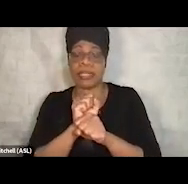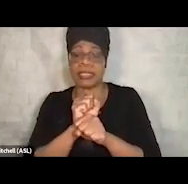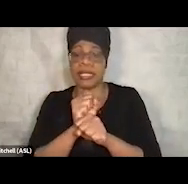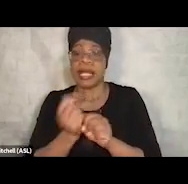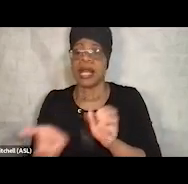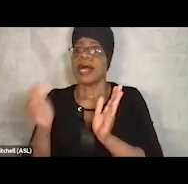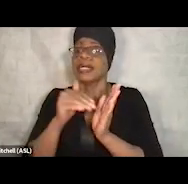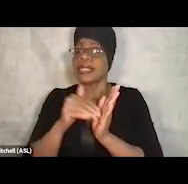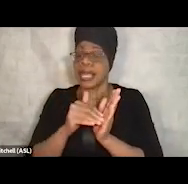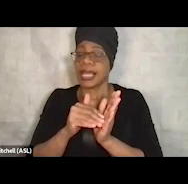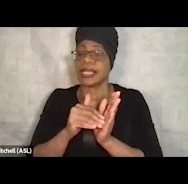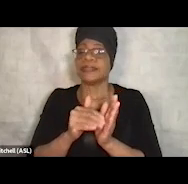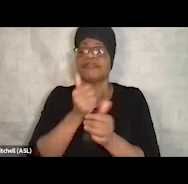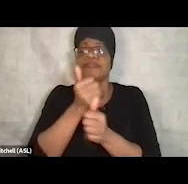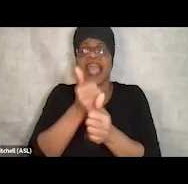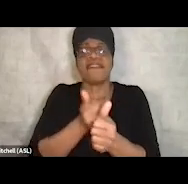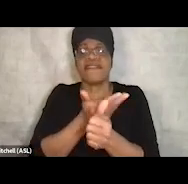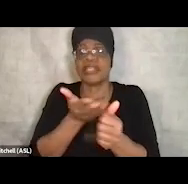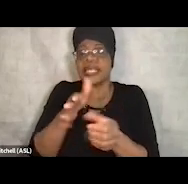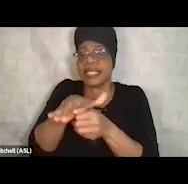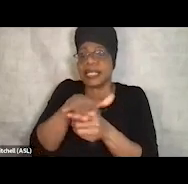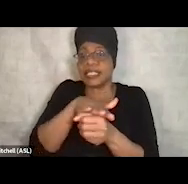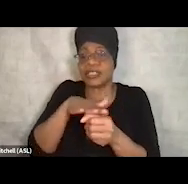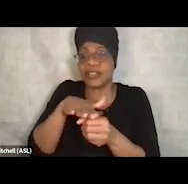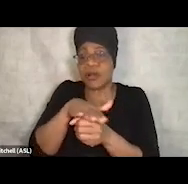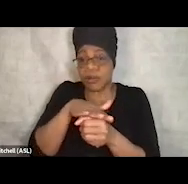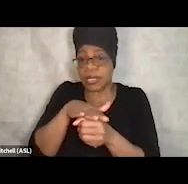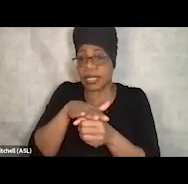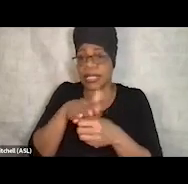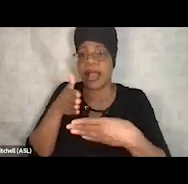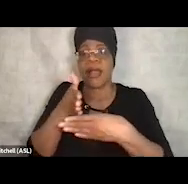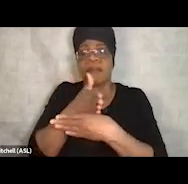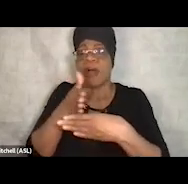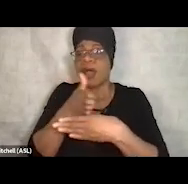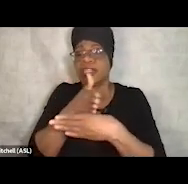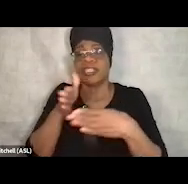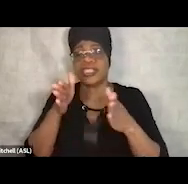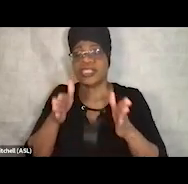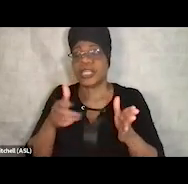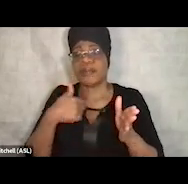you know, everything is local and partnerships. You know, I certainly had no intention